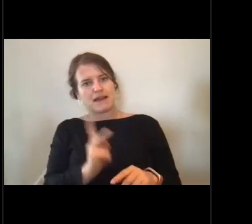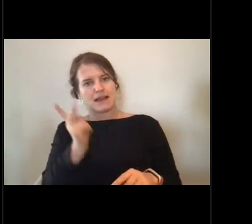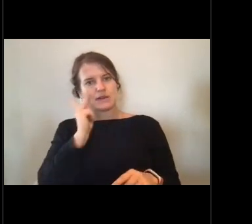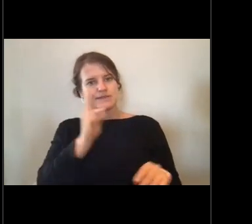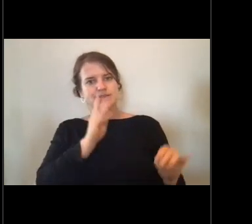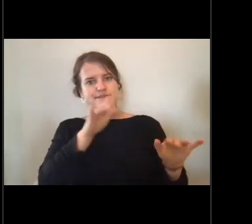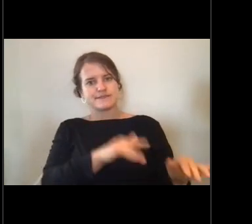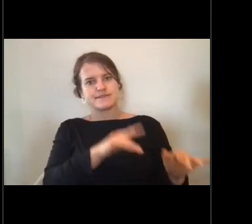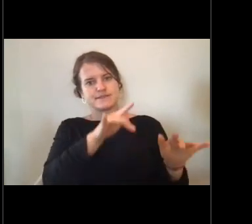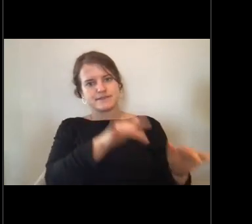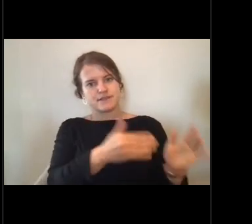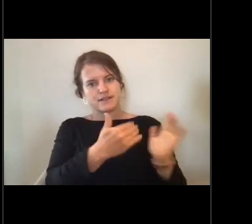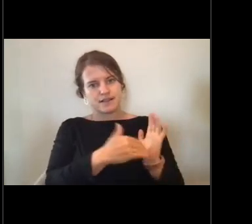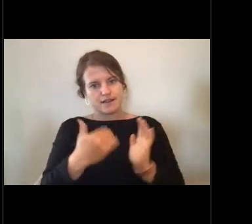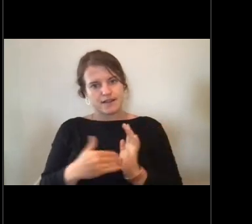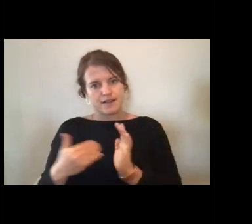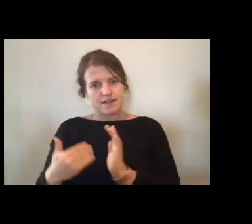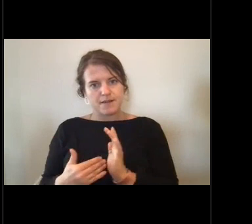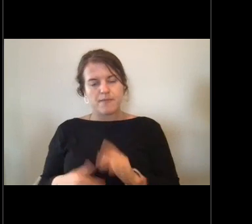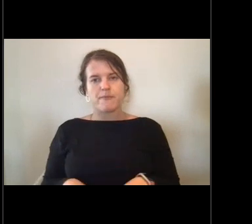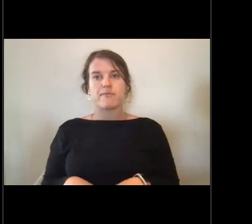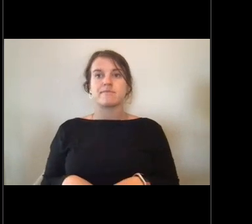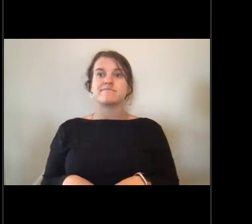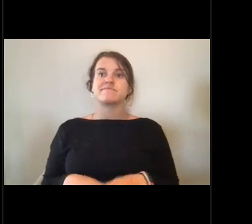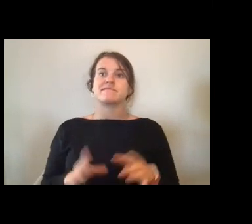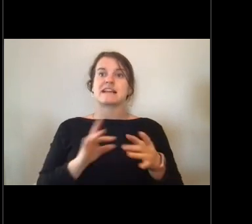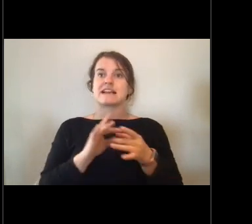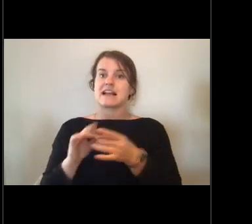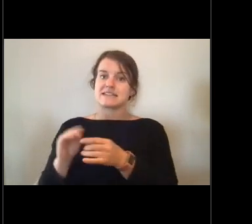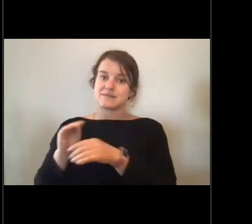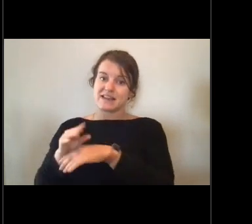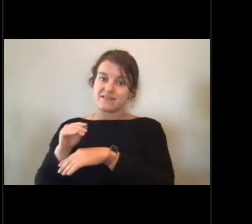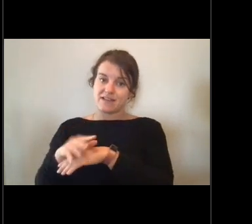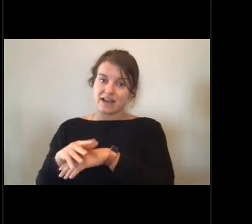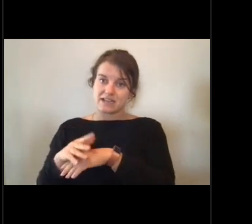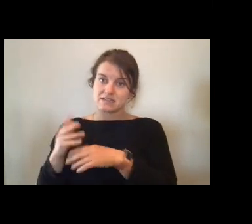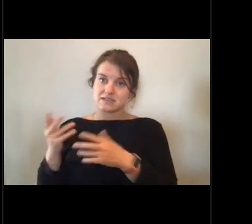And I guess as far as advice, you know,